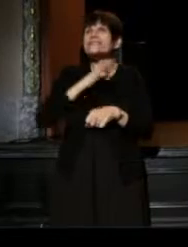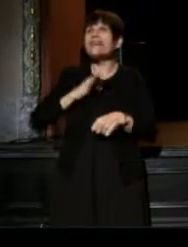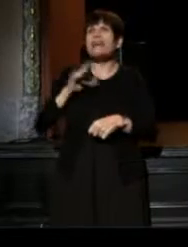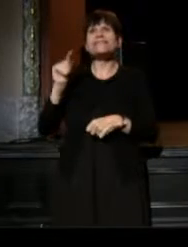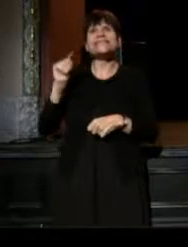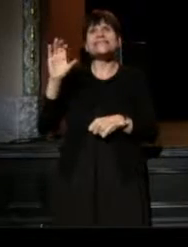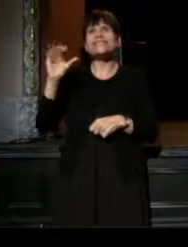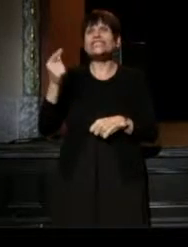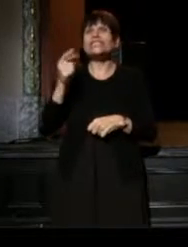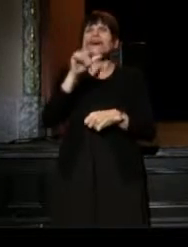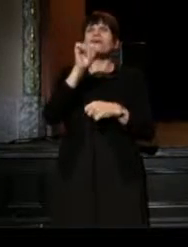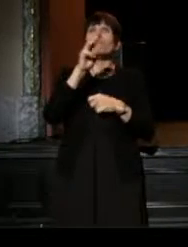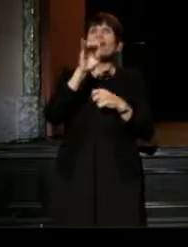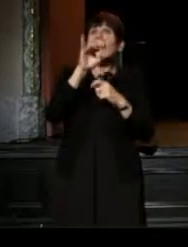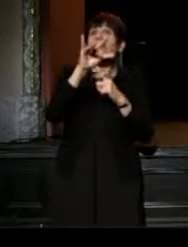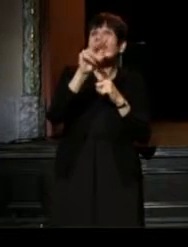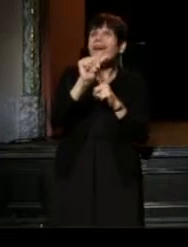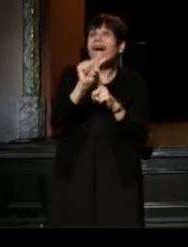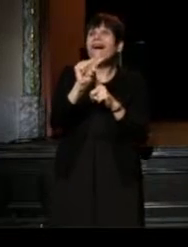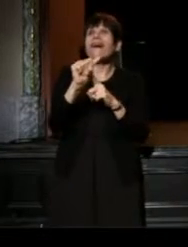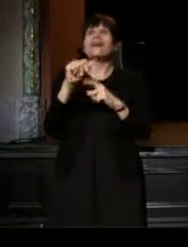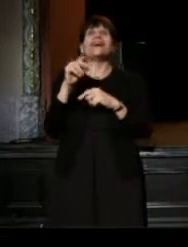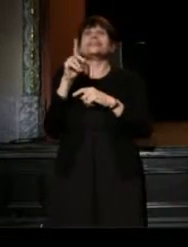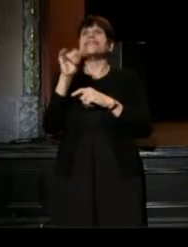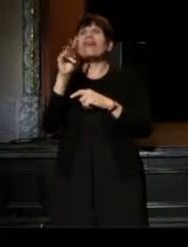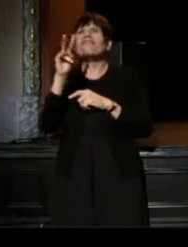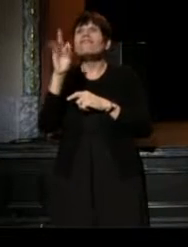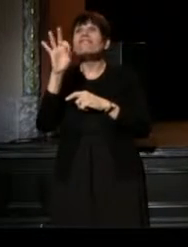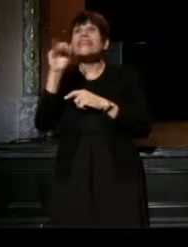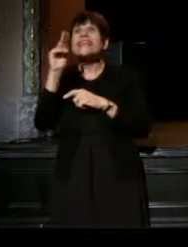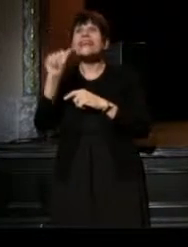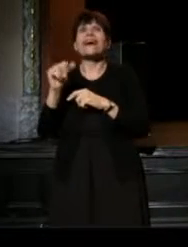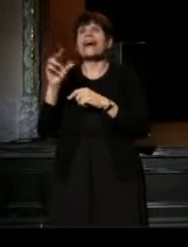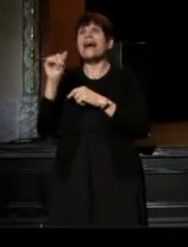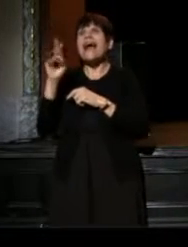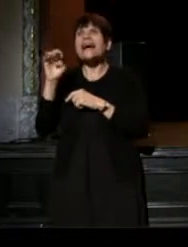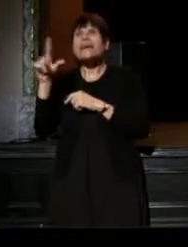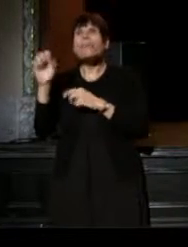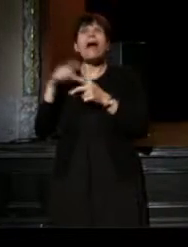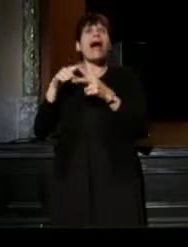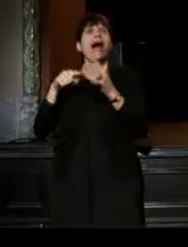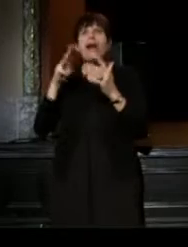Amelia, Daphina, Anabelle, and Mathew to name a few,